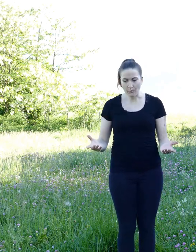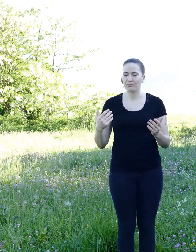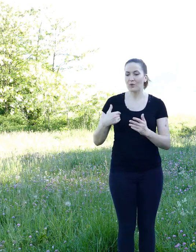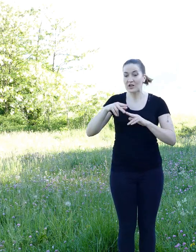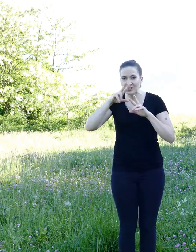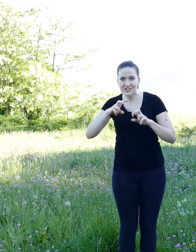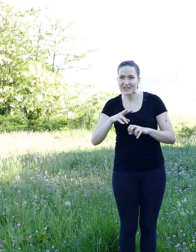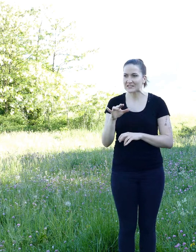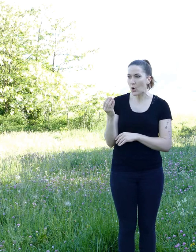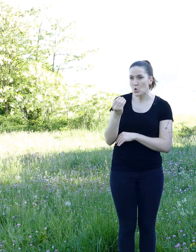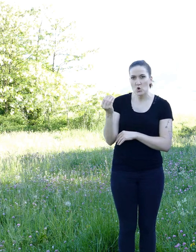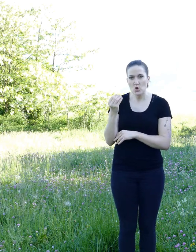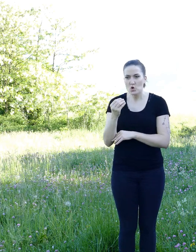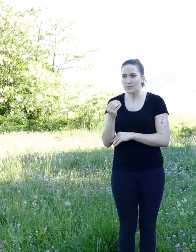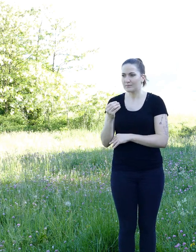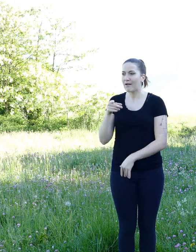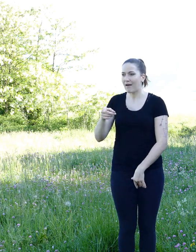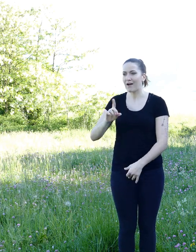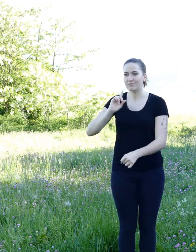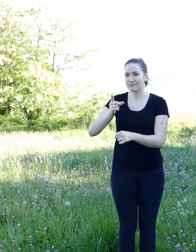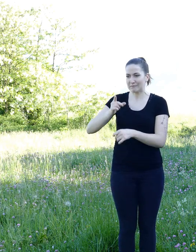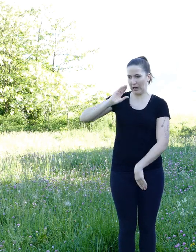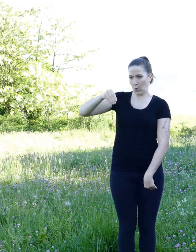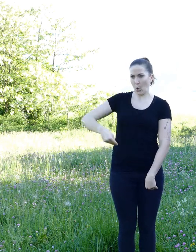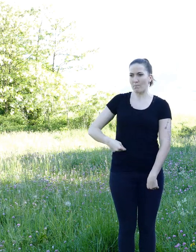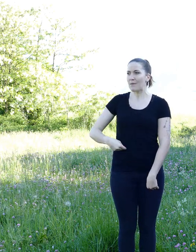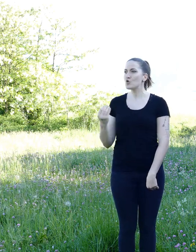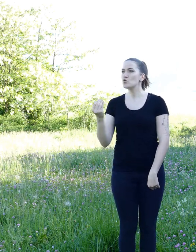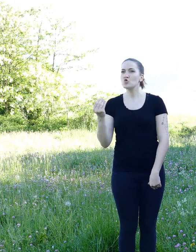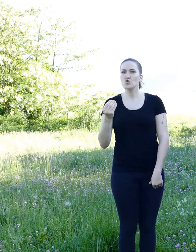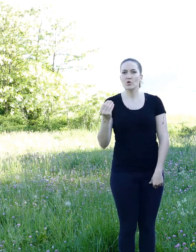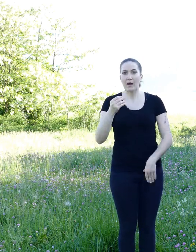and give him a lesson. Which gerbil could it be?